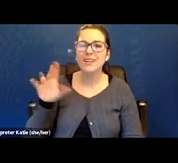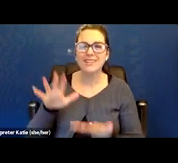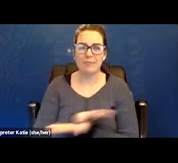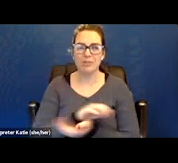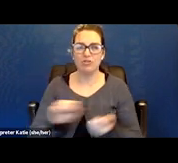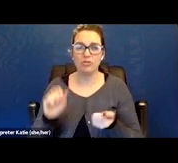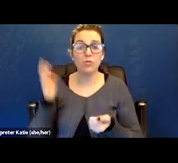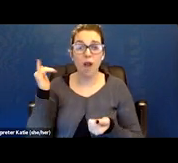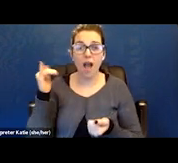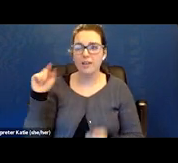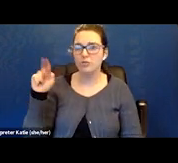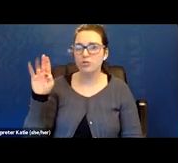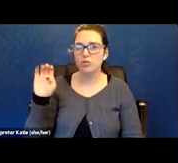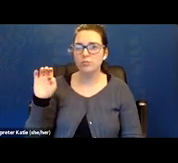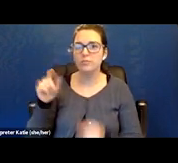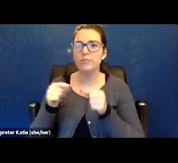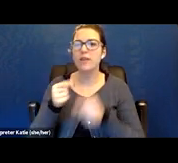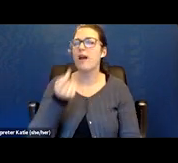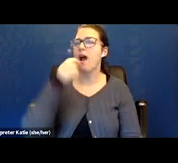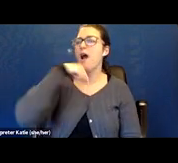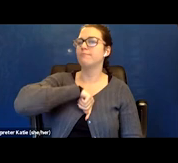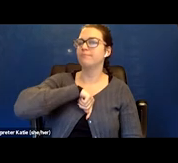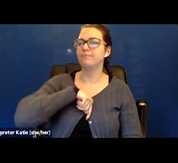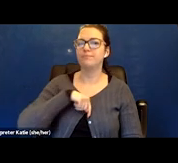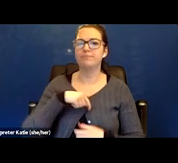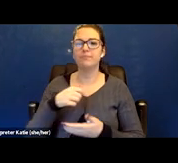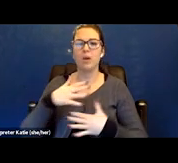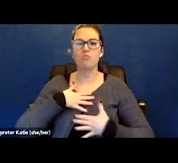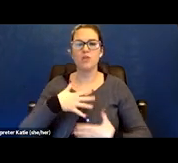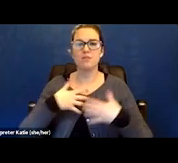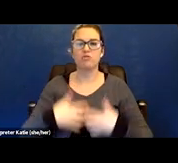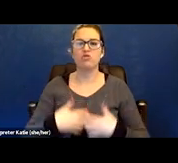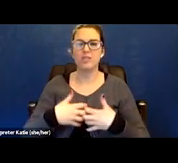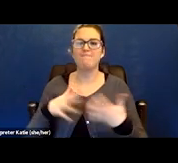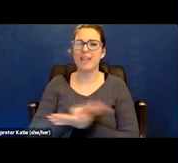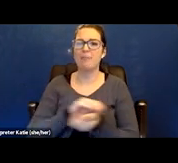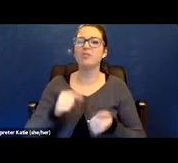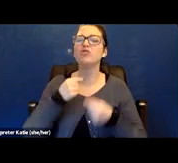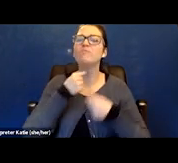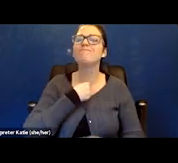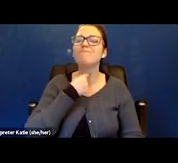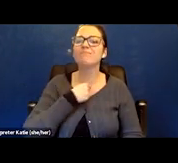and the ventilator I was on. So as Dr. Pritchard had touched on,